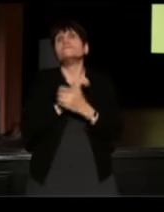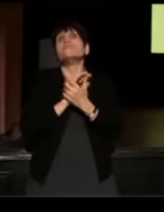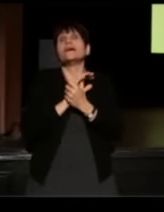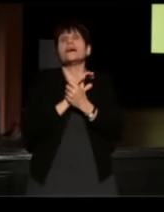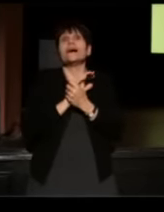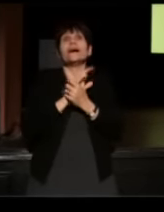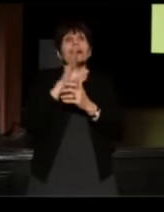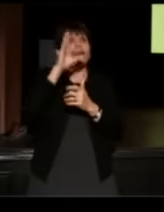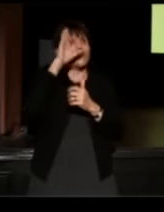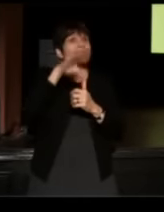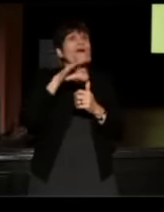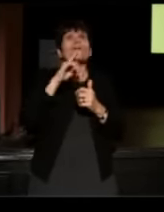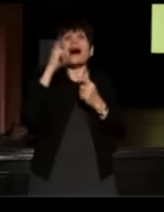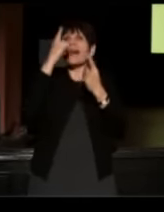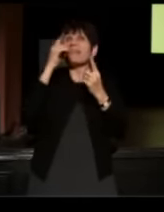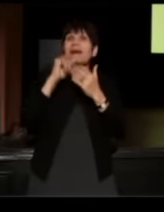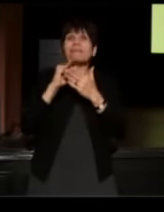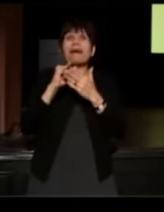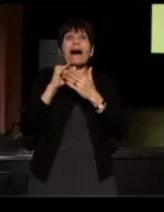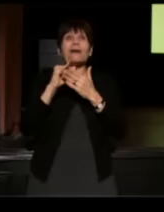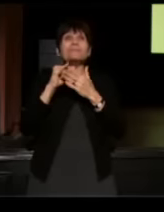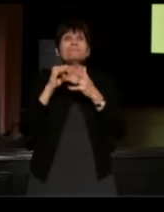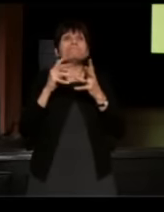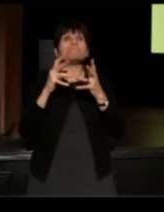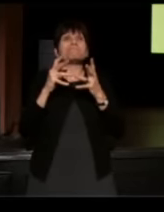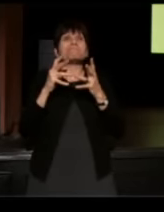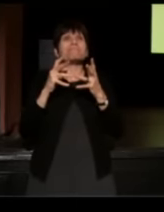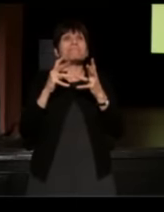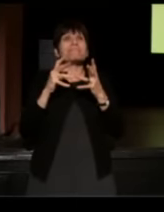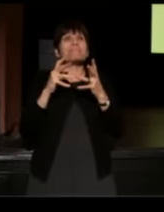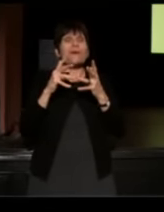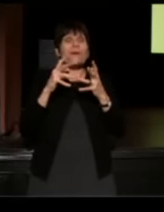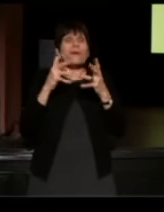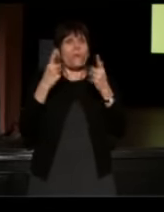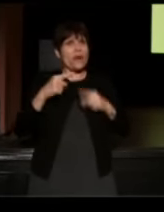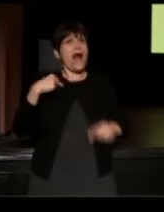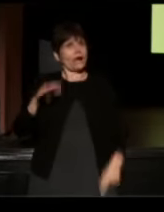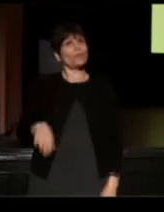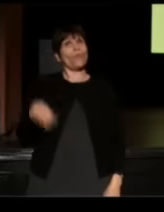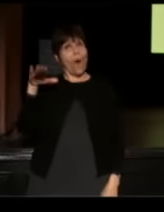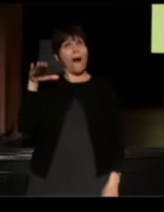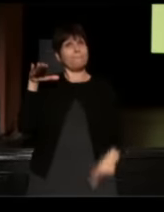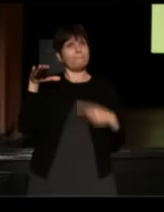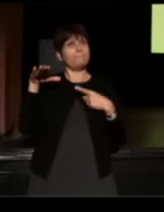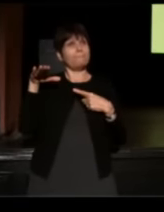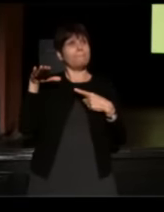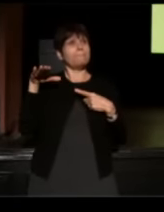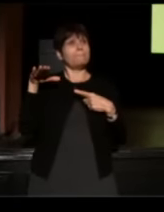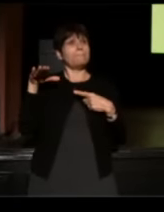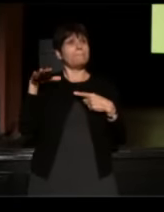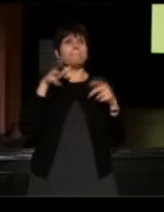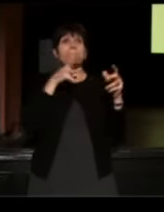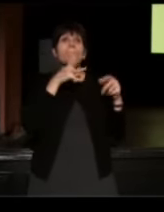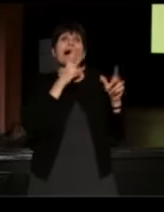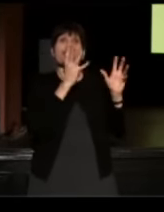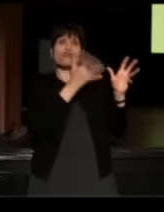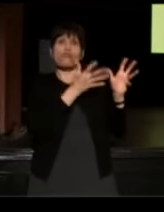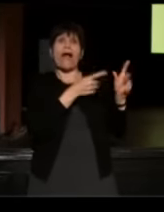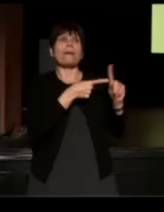I was thinking I grabbed-- When I grew up my grandmother was very into theater.